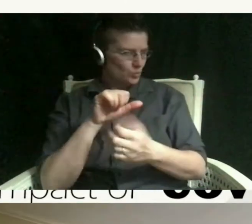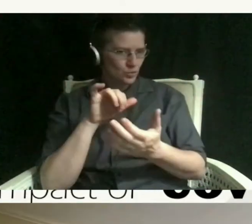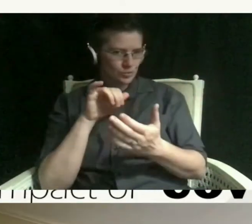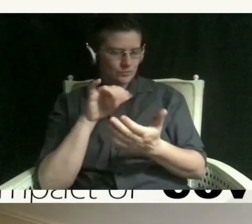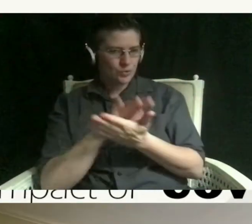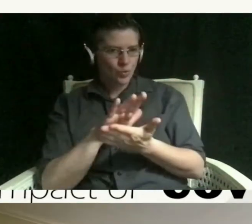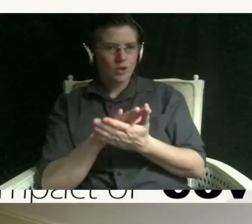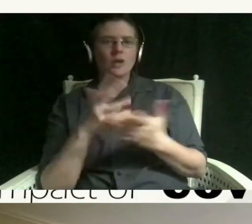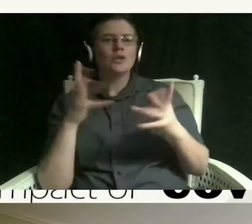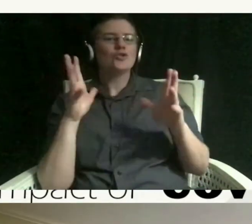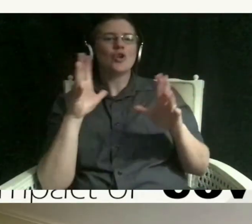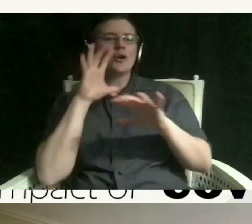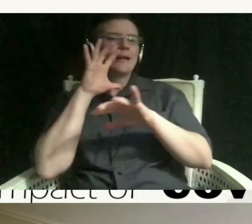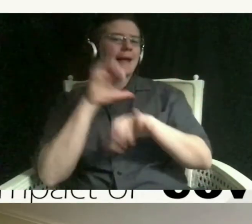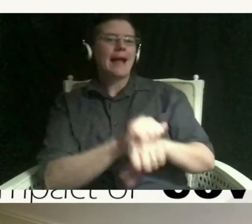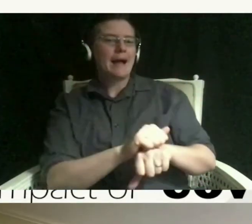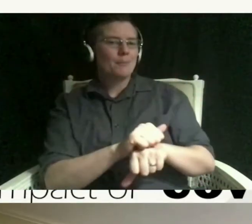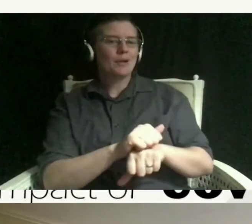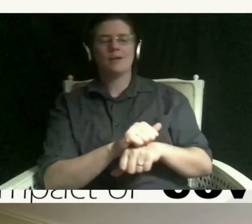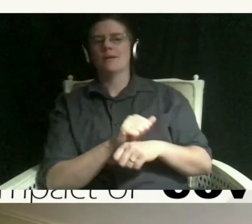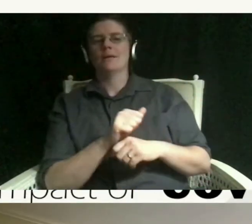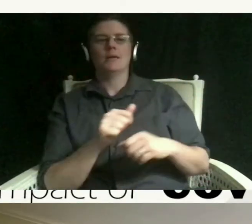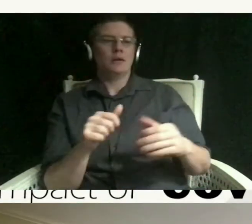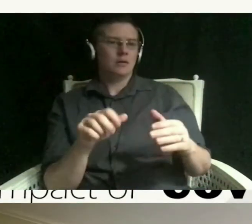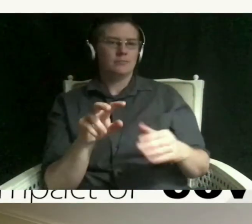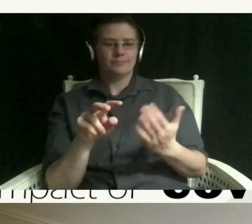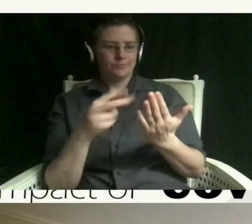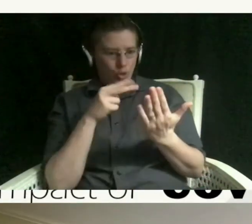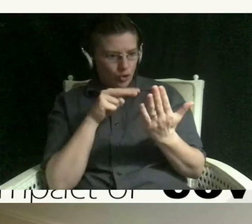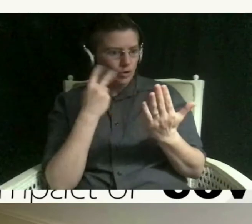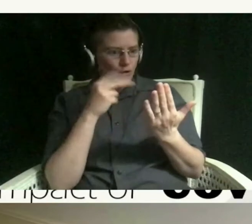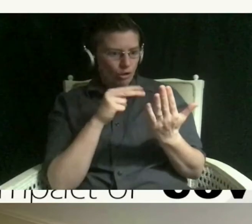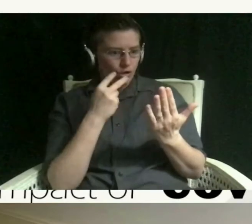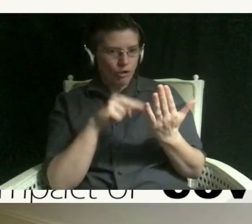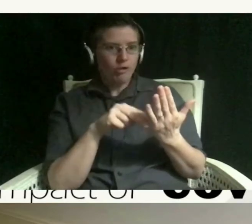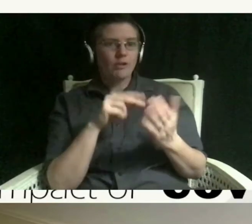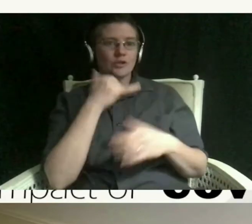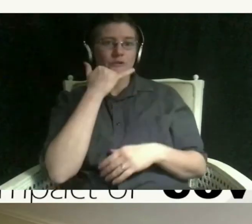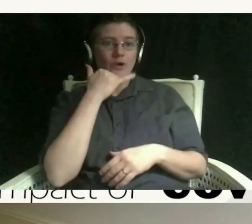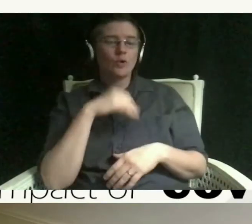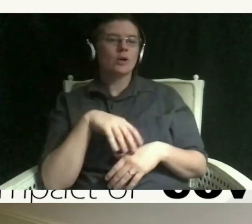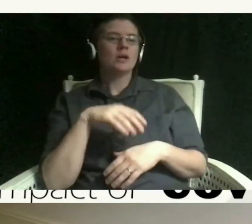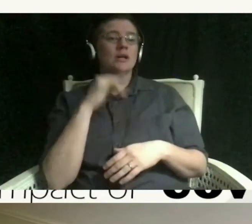and checking a text message so if you have a logo off in your phone and it has a note attached to it